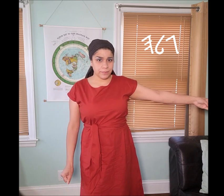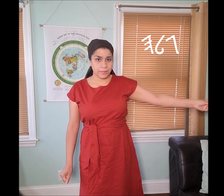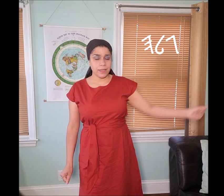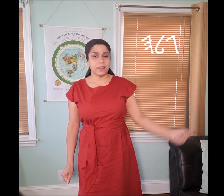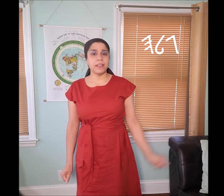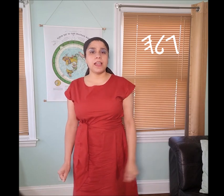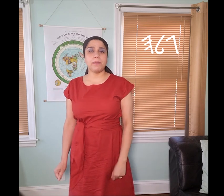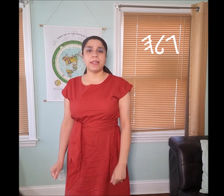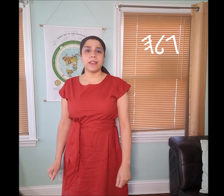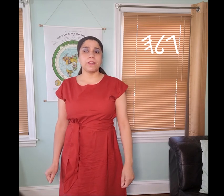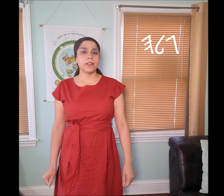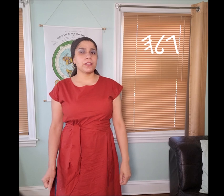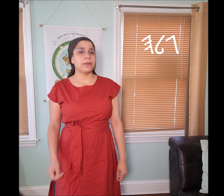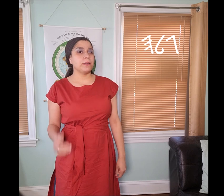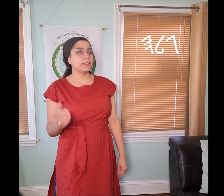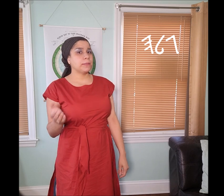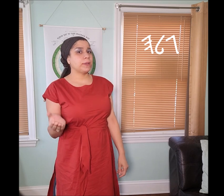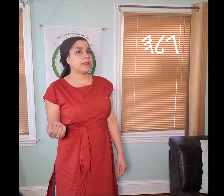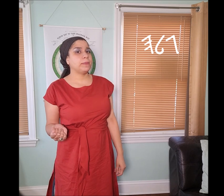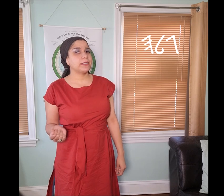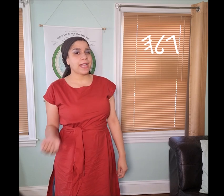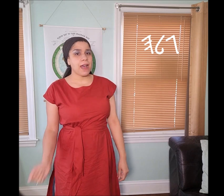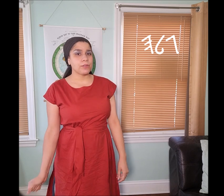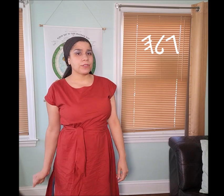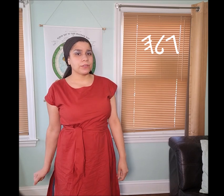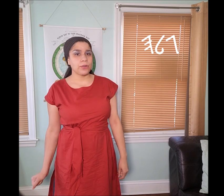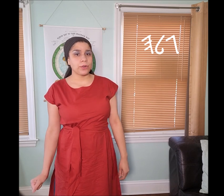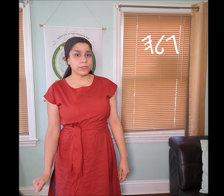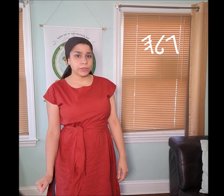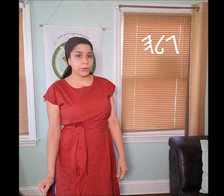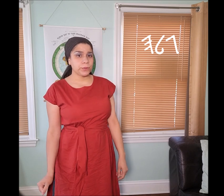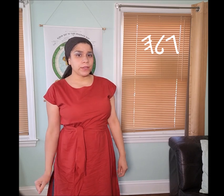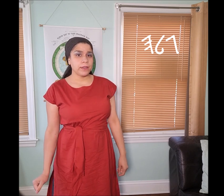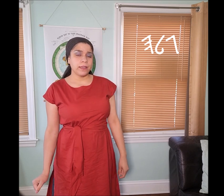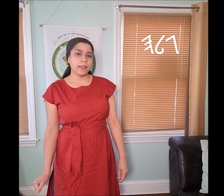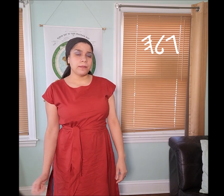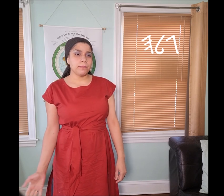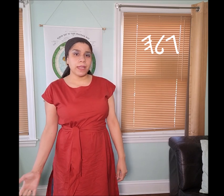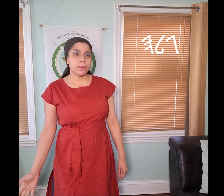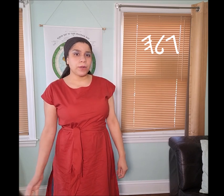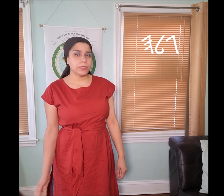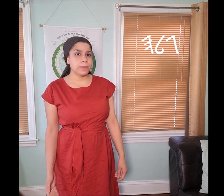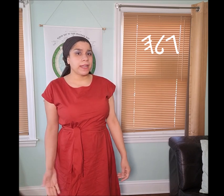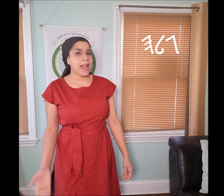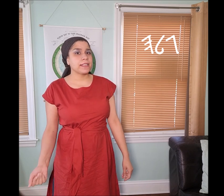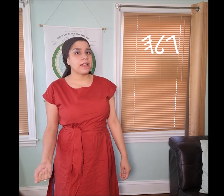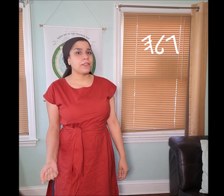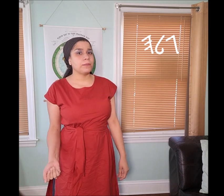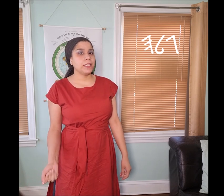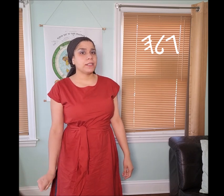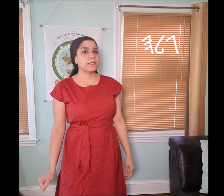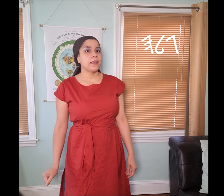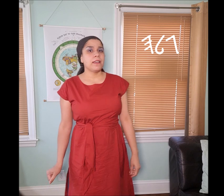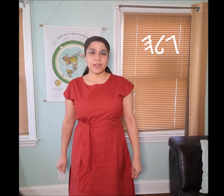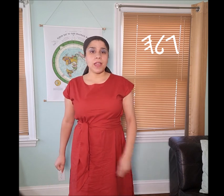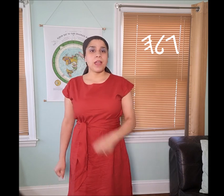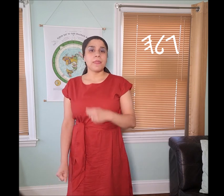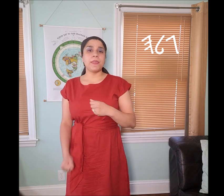The "𐤋 lamad" symbol typically means out or to in many words, but it has other meanings.